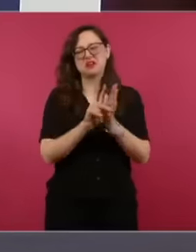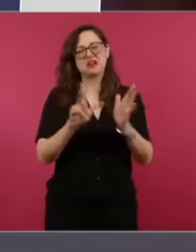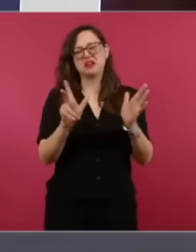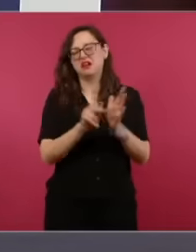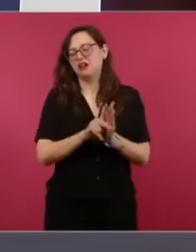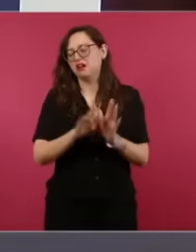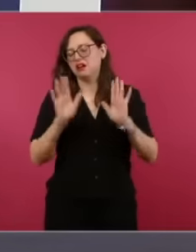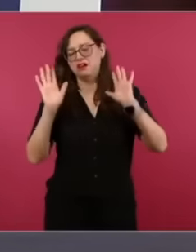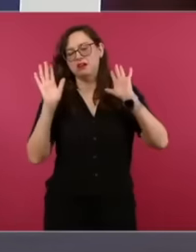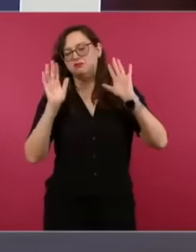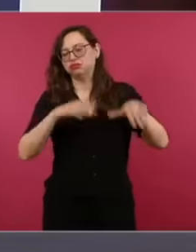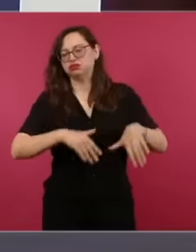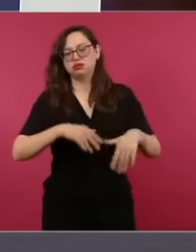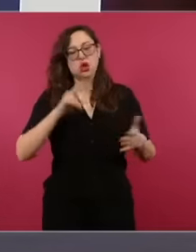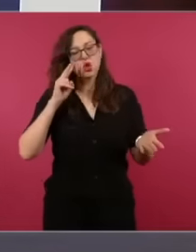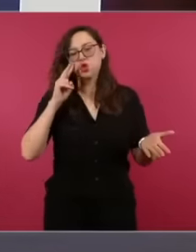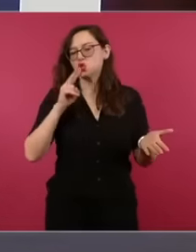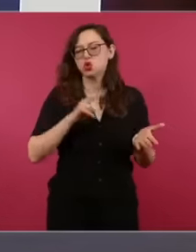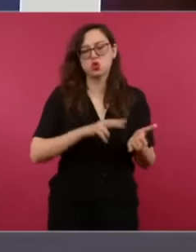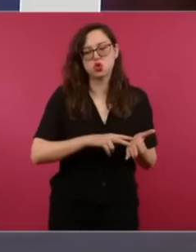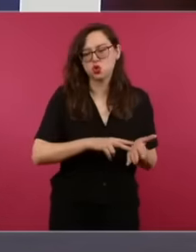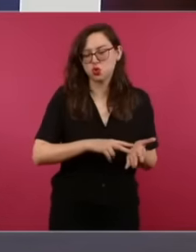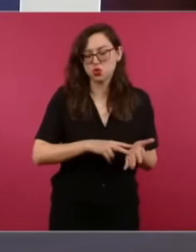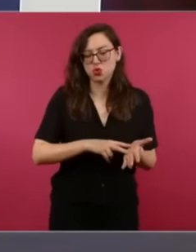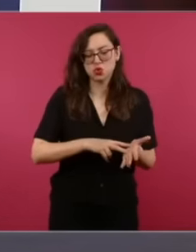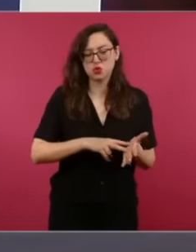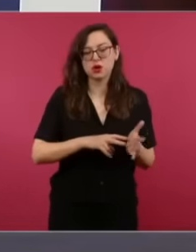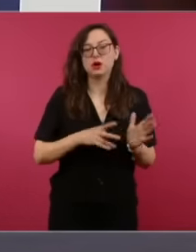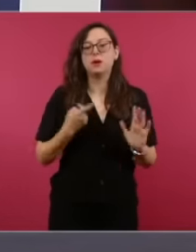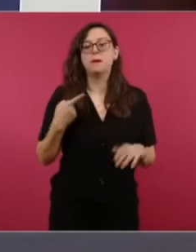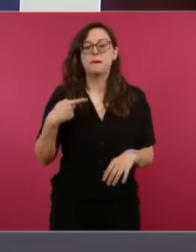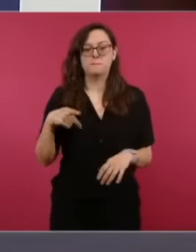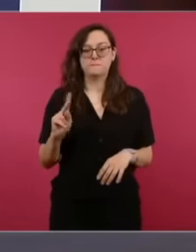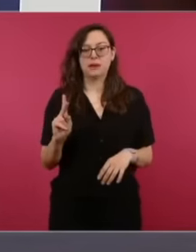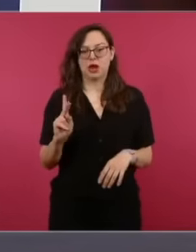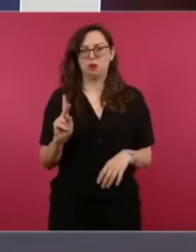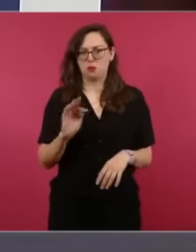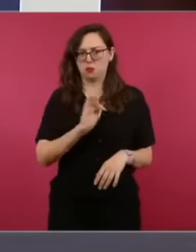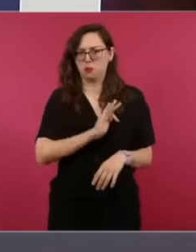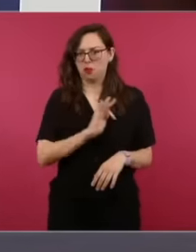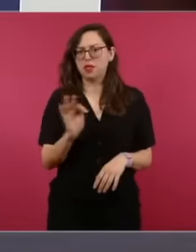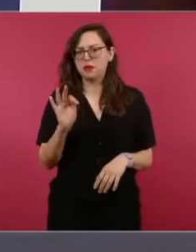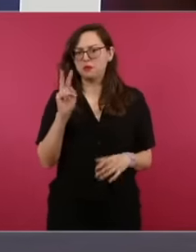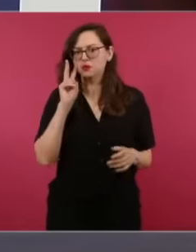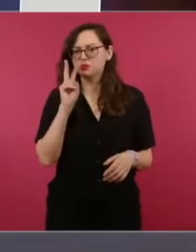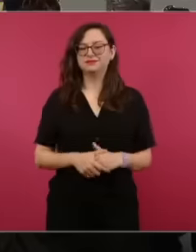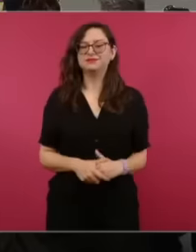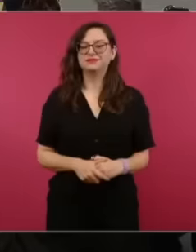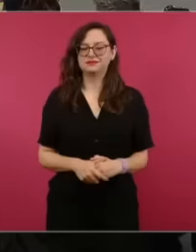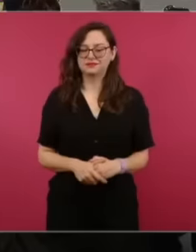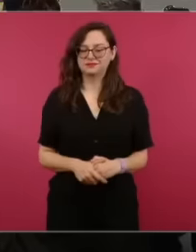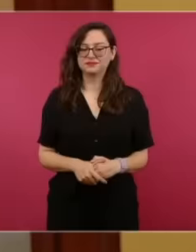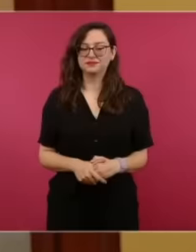eh, They are very